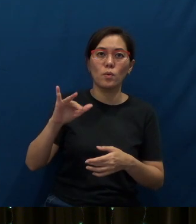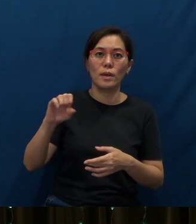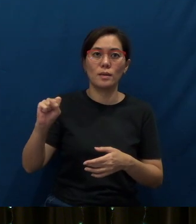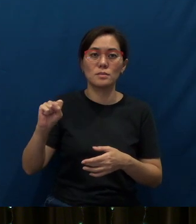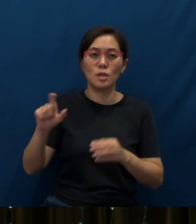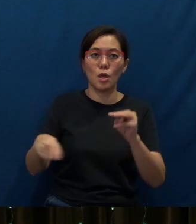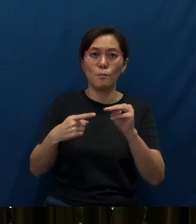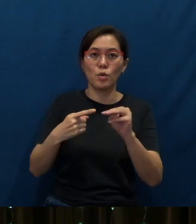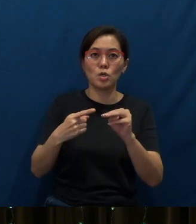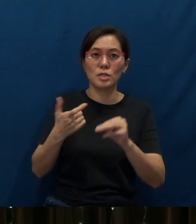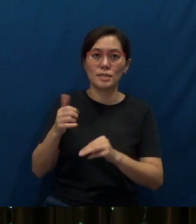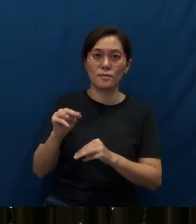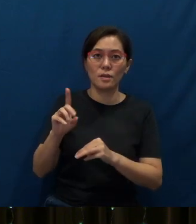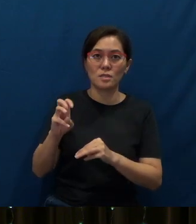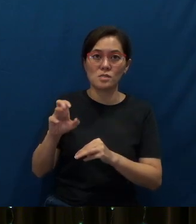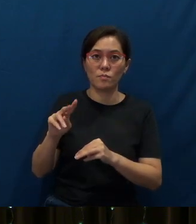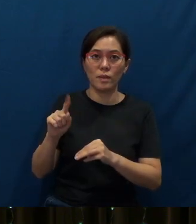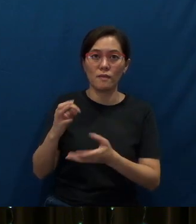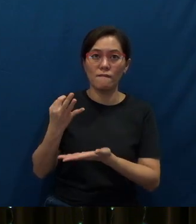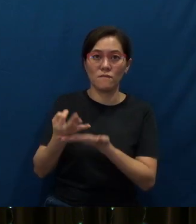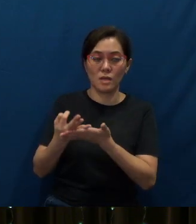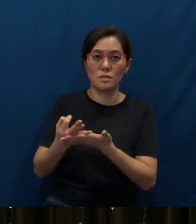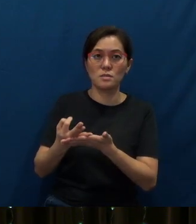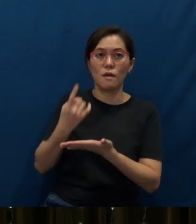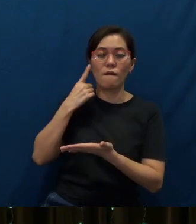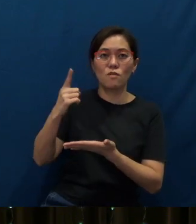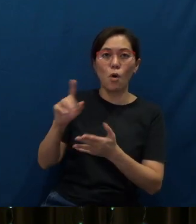And that's a dedicated fund for missions outside Singapore,